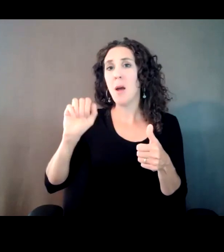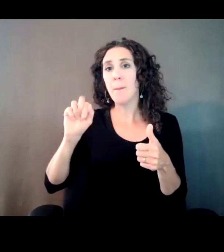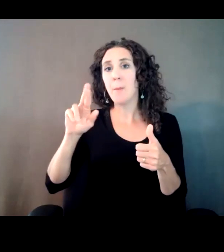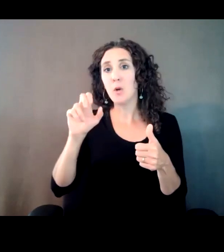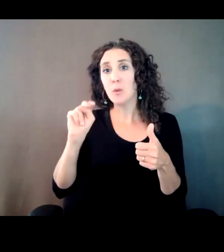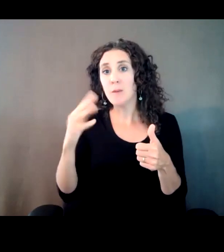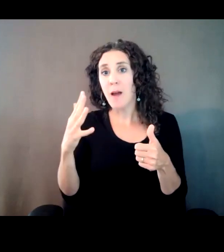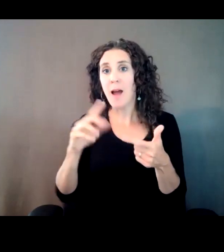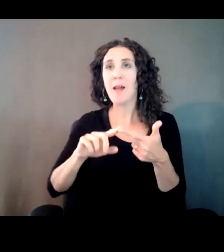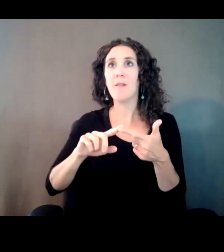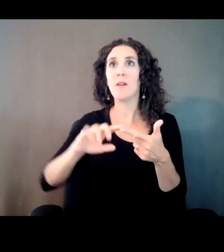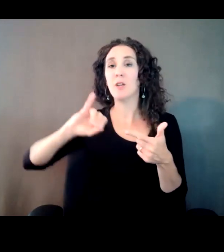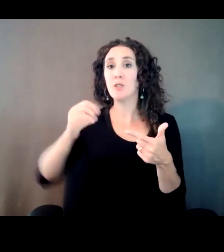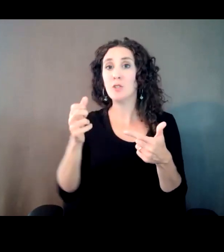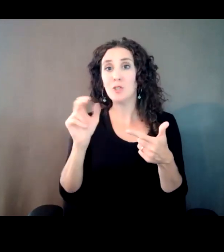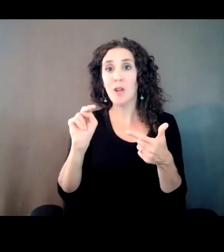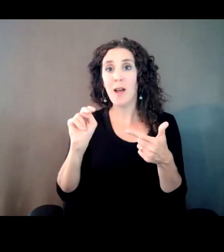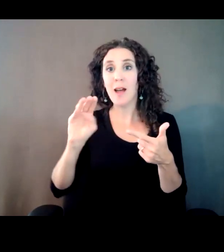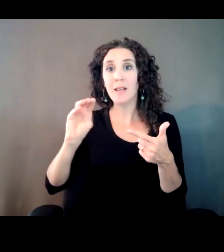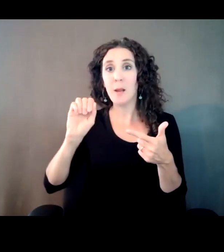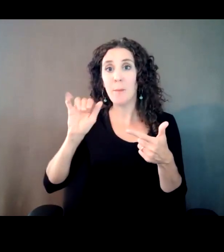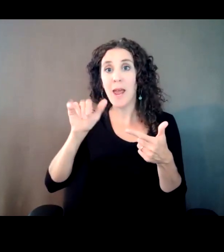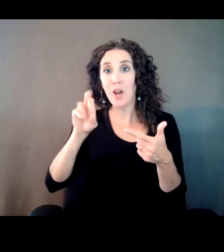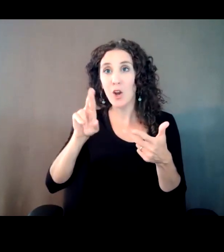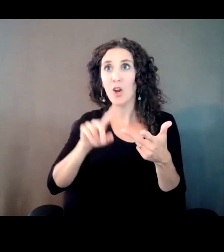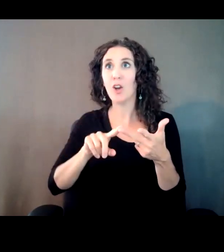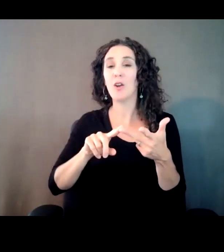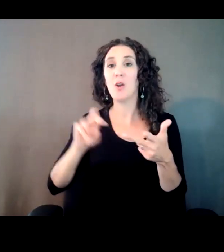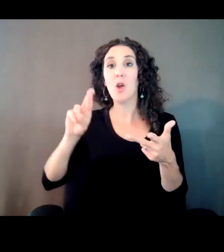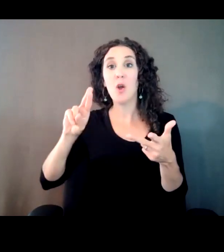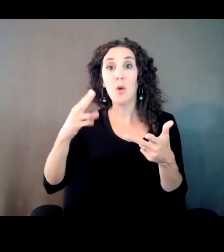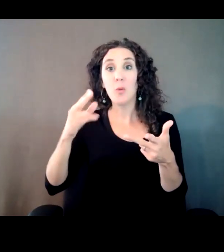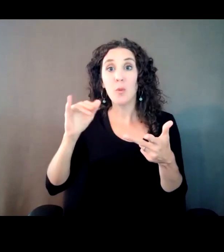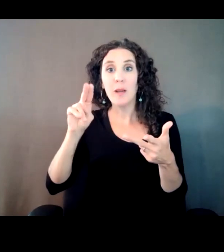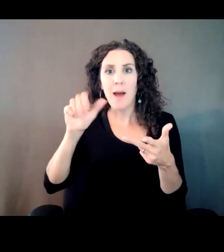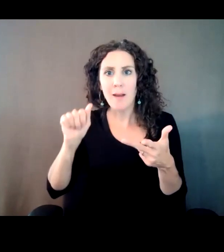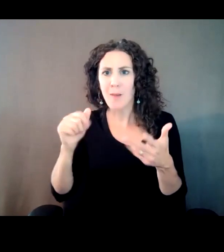had produced some of her stuff, Enrique Iglesias. So whole slew of acts.